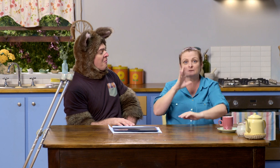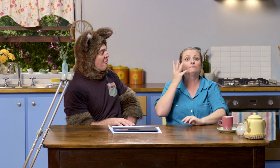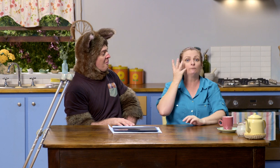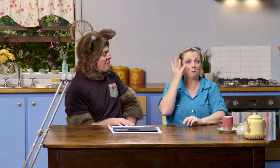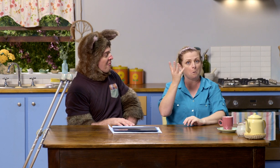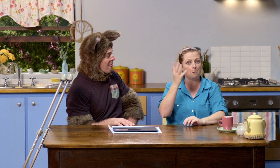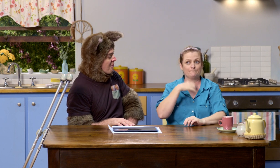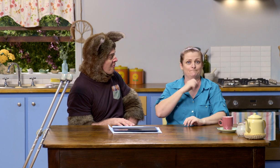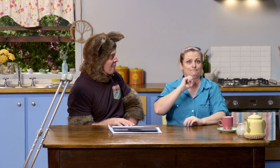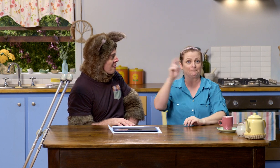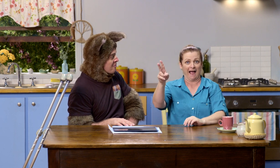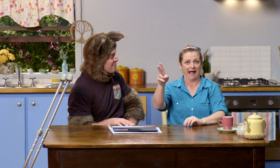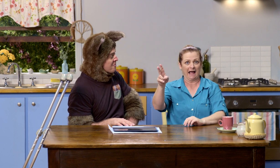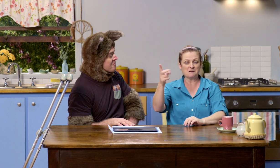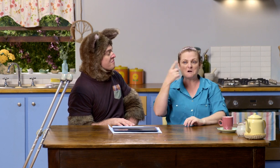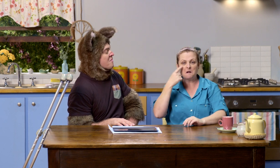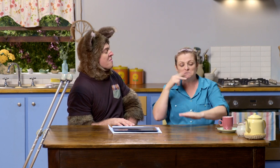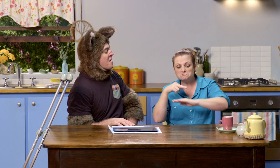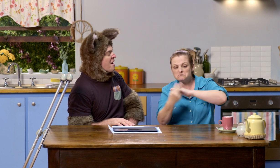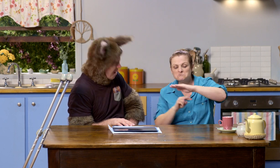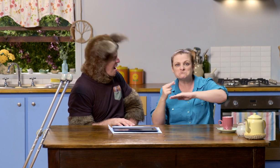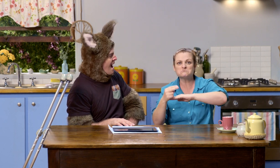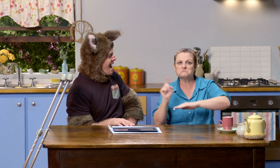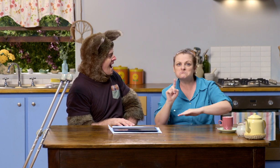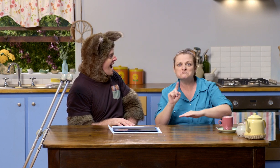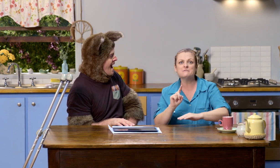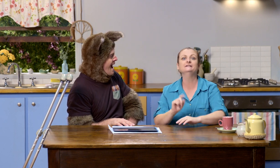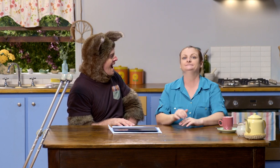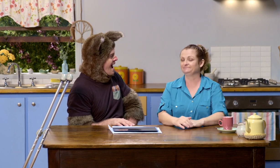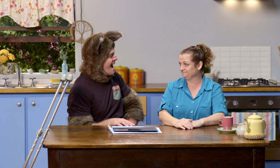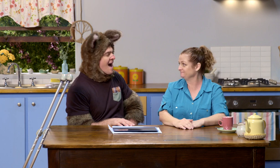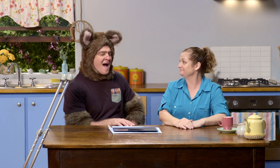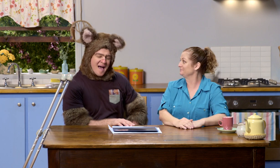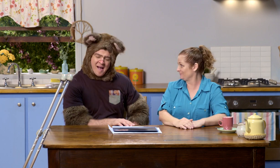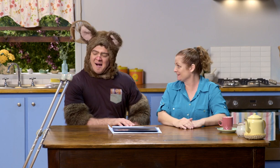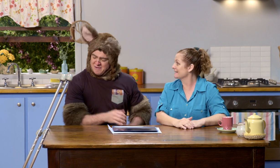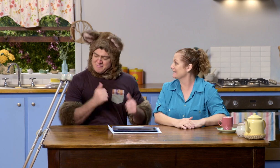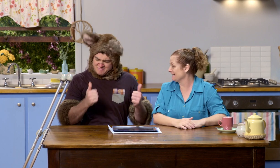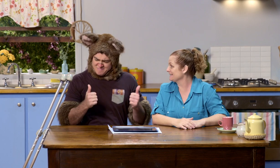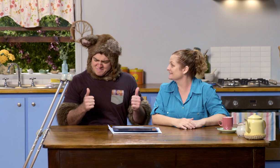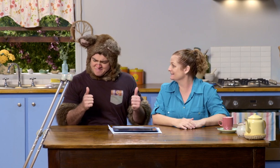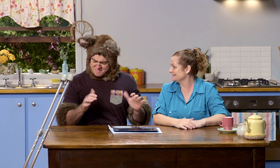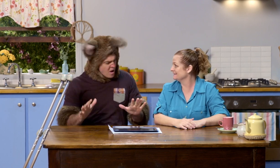And in four days' time, I have to go back to the doctor so they can check to see how my foot is. Hmm. OK.